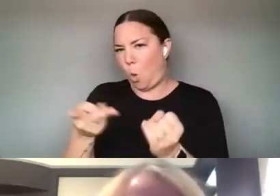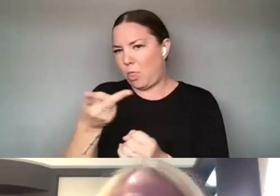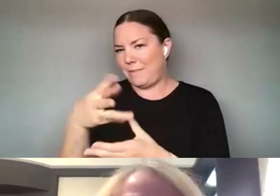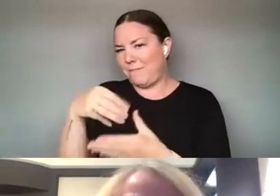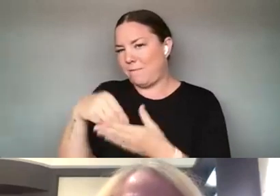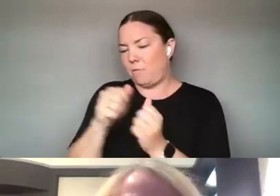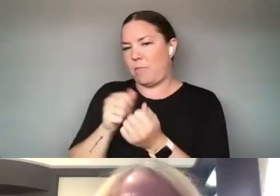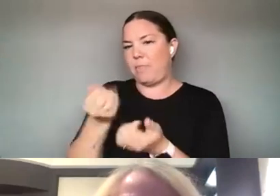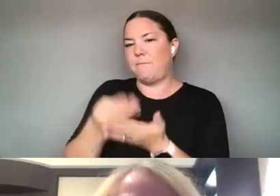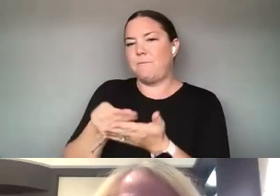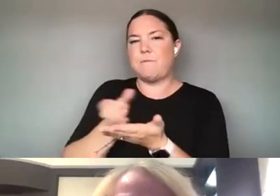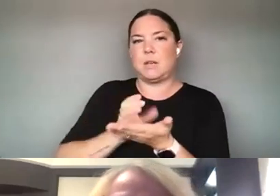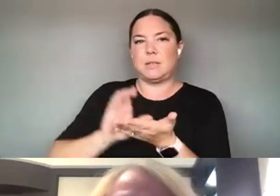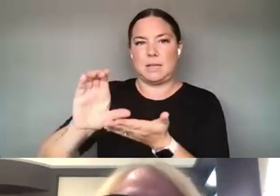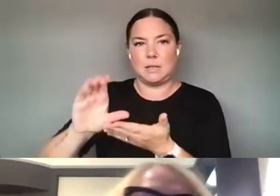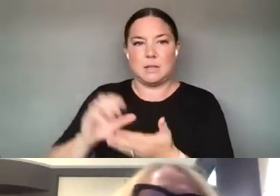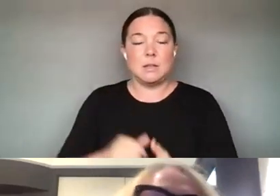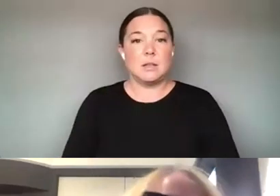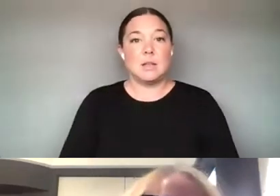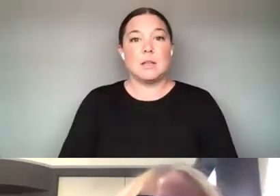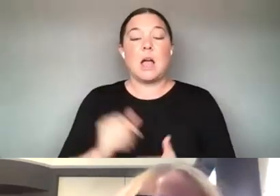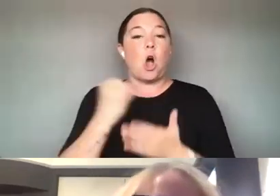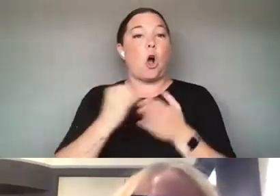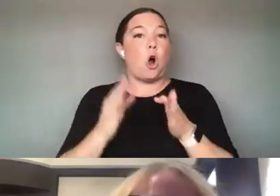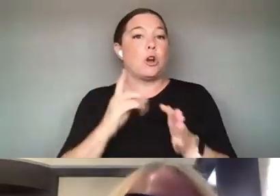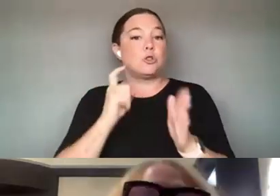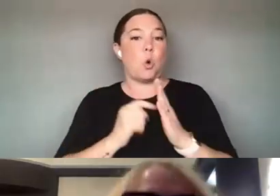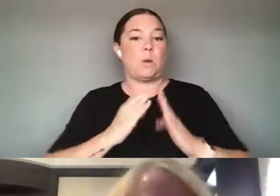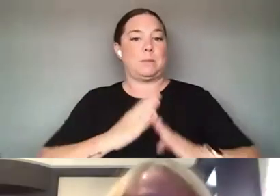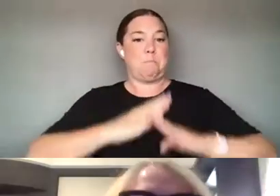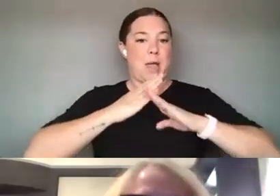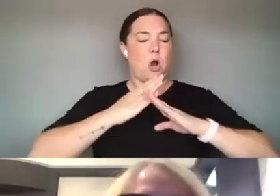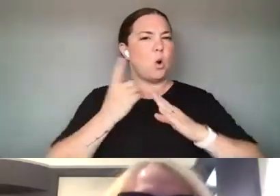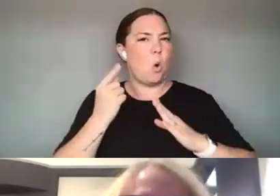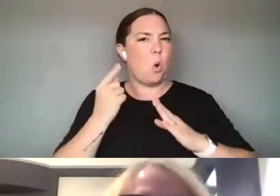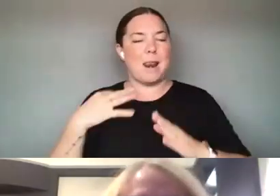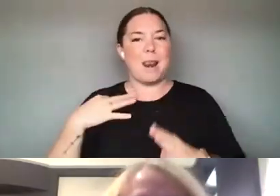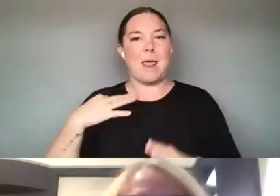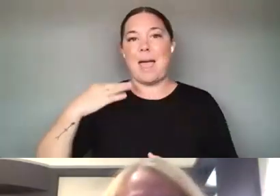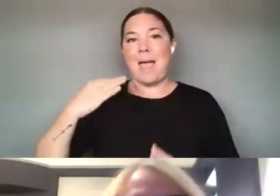THAT MANY ARTISTS SAW WERE IN THE APPLICATION PROCESSES AND IN THE WAYS OF INTERACTING WITH